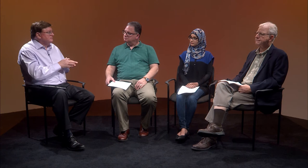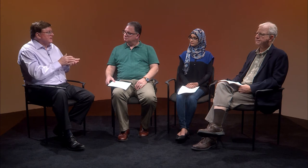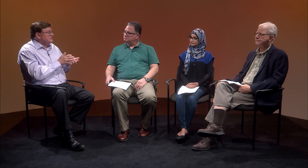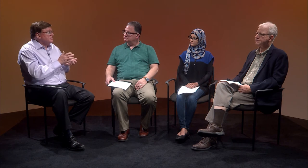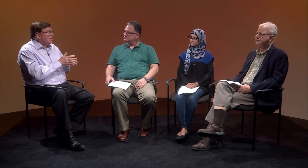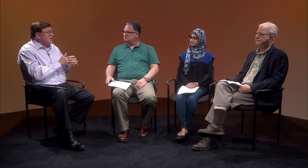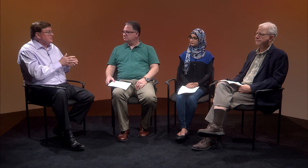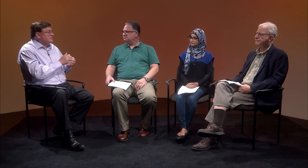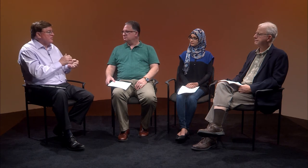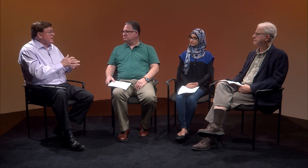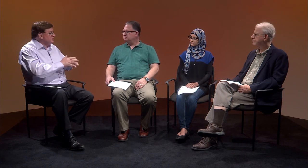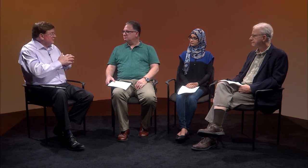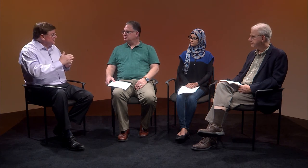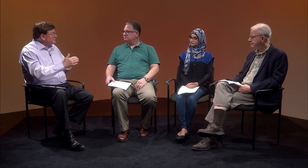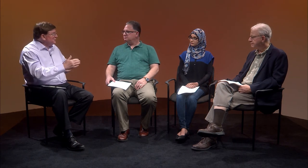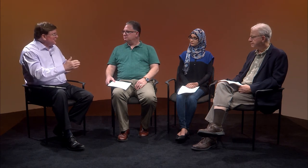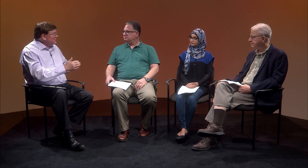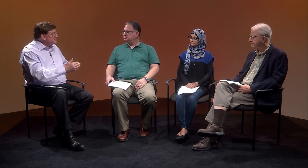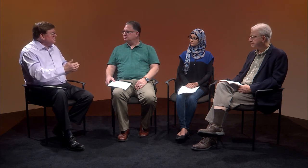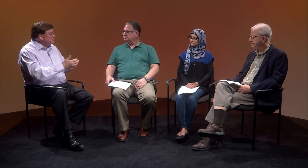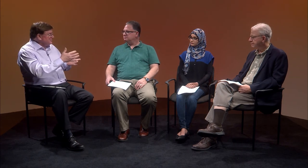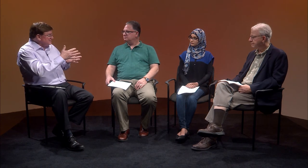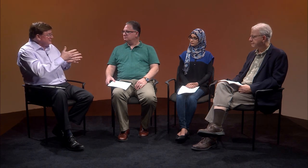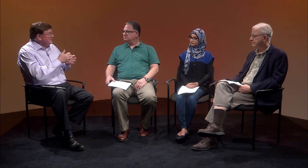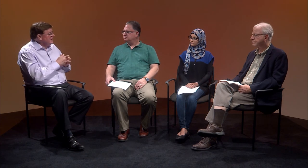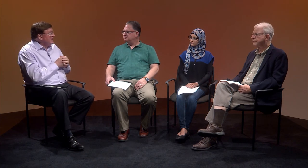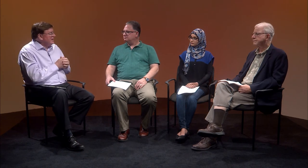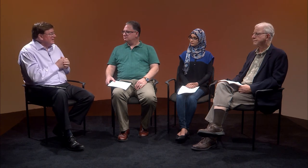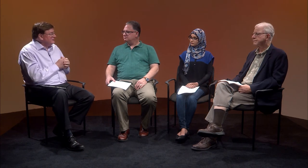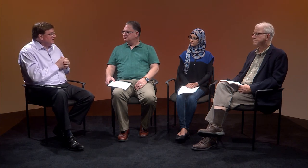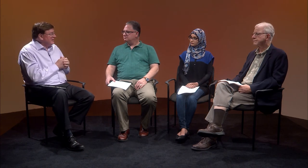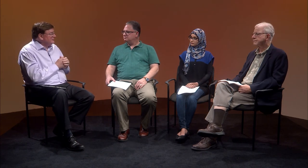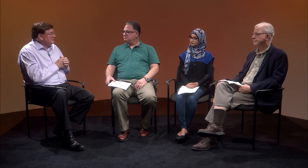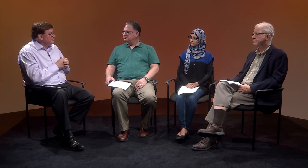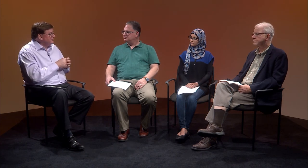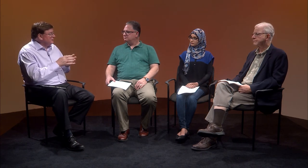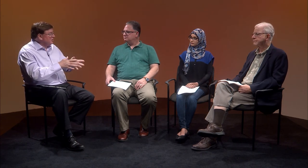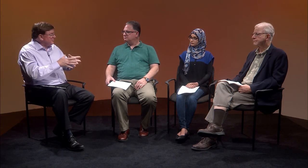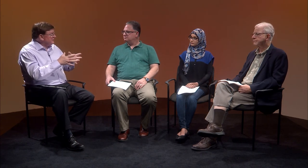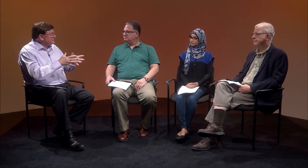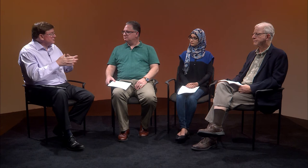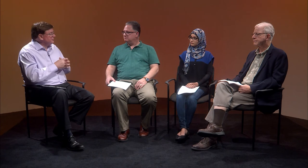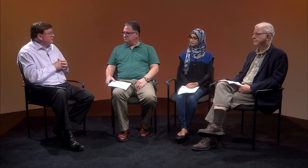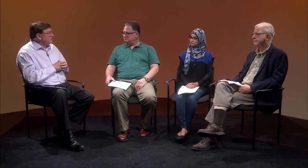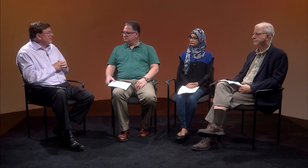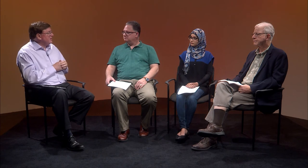Tom and Brad, you have much longer experience; and Andaleeb, as a young professional starting out